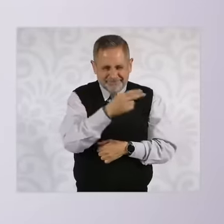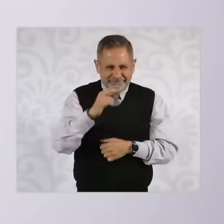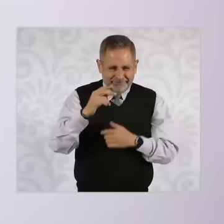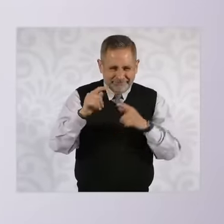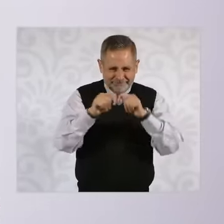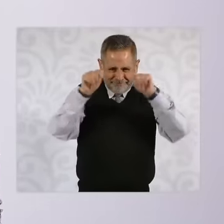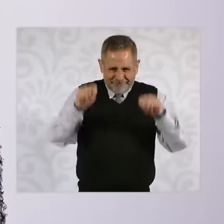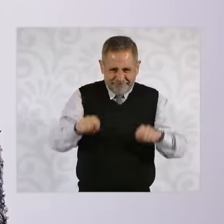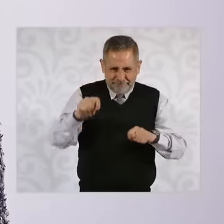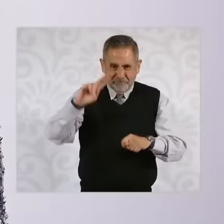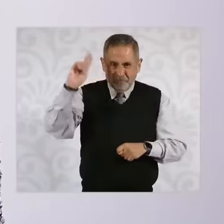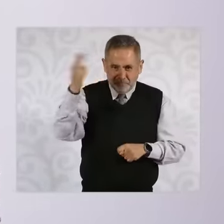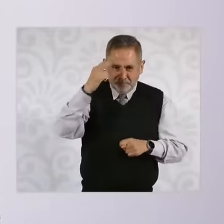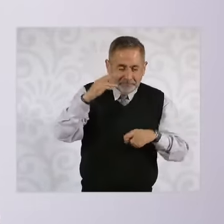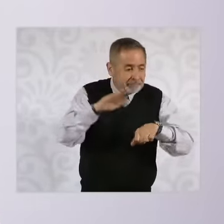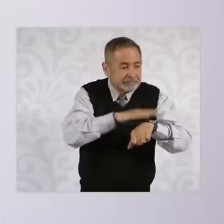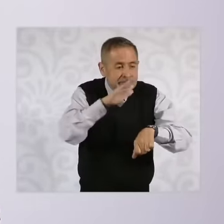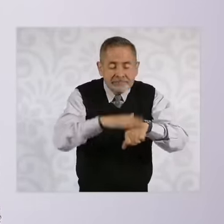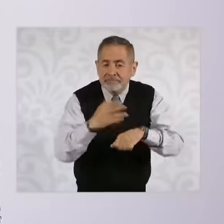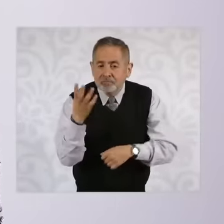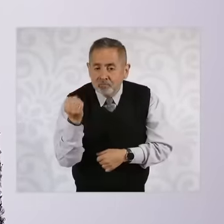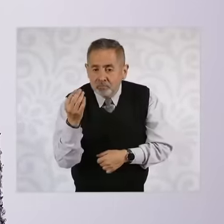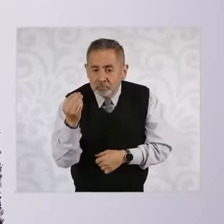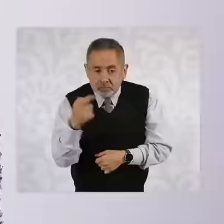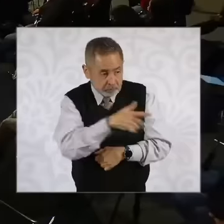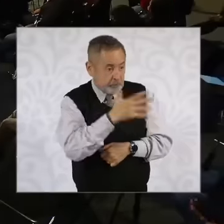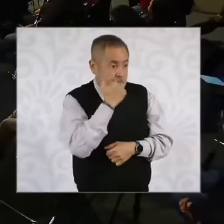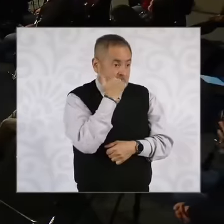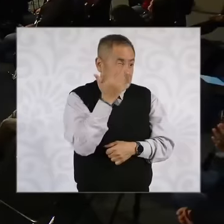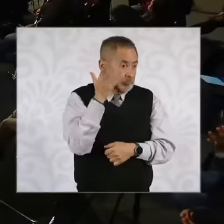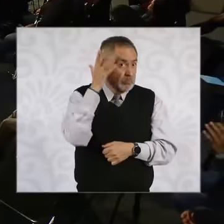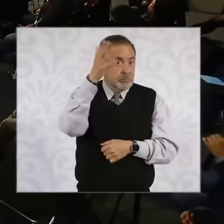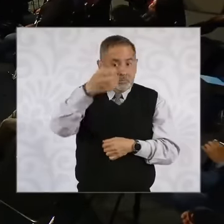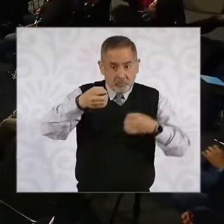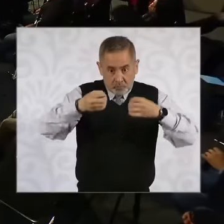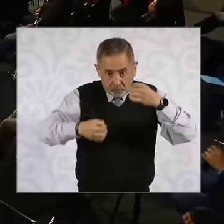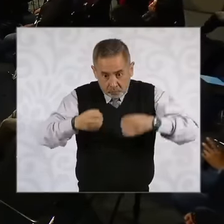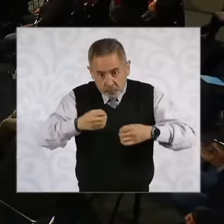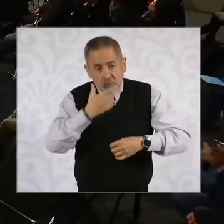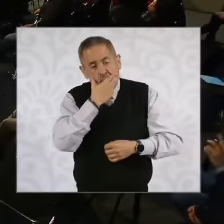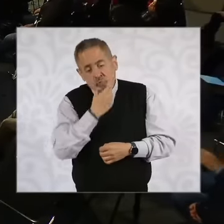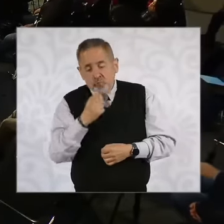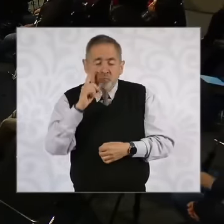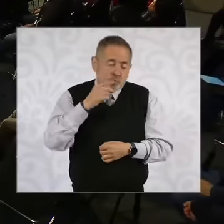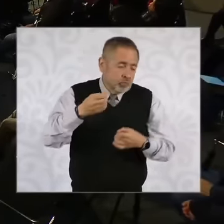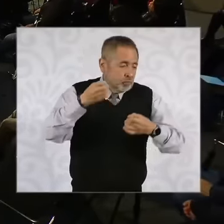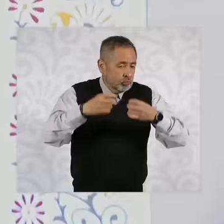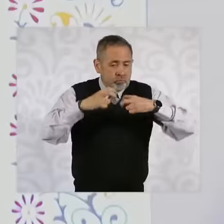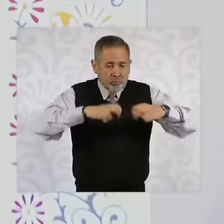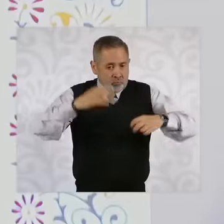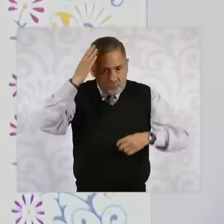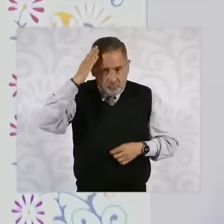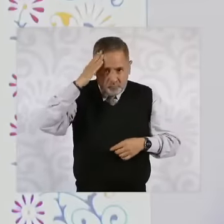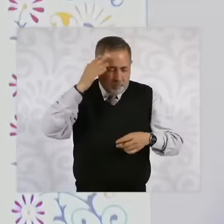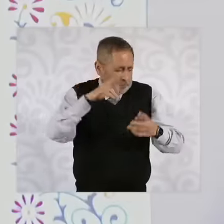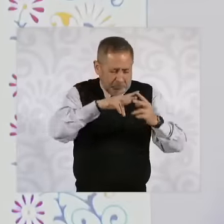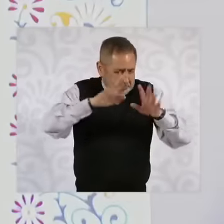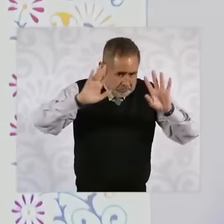the Constitution says, whoever aspires to be a judge judge magistrate magistrate minister minister has